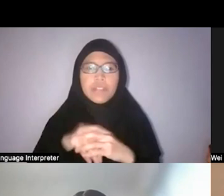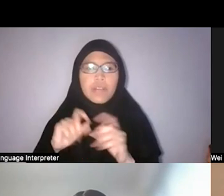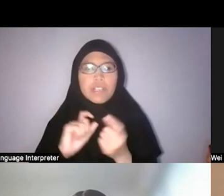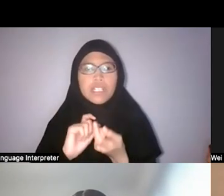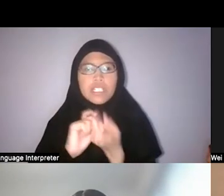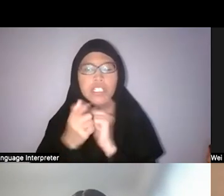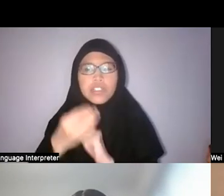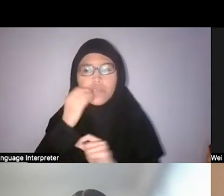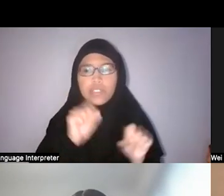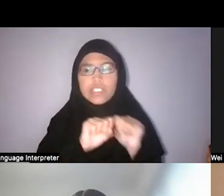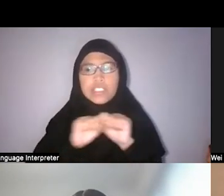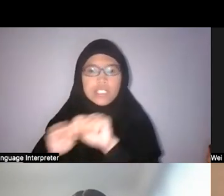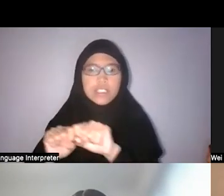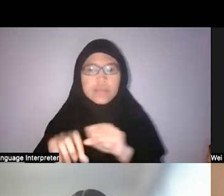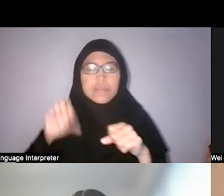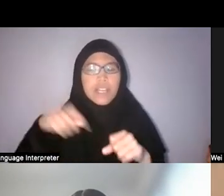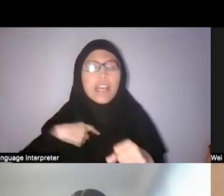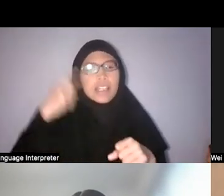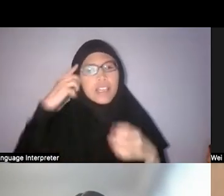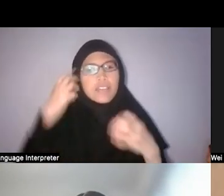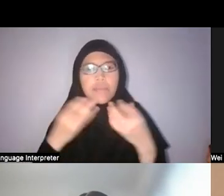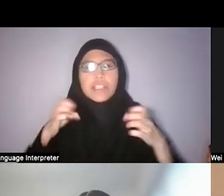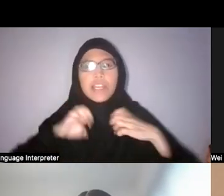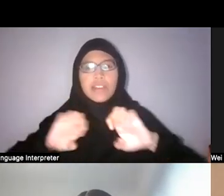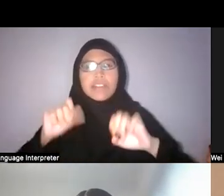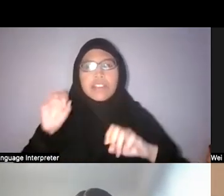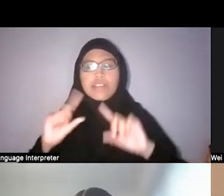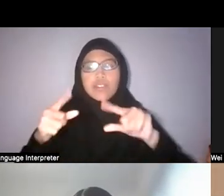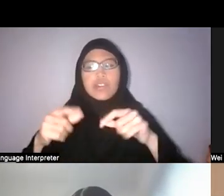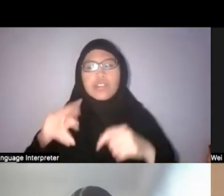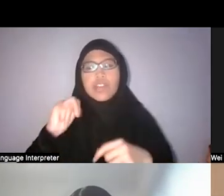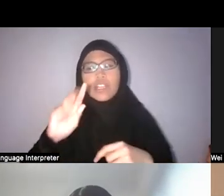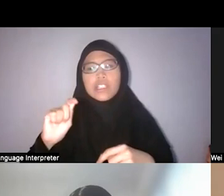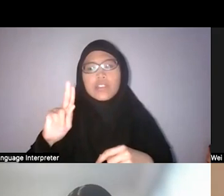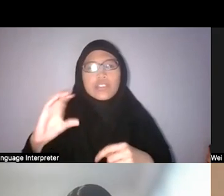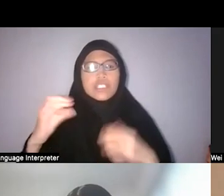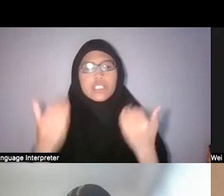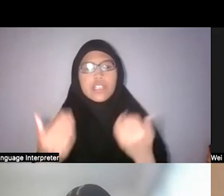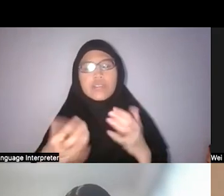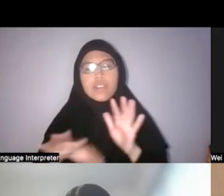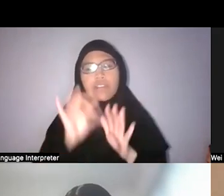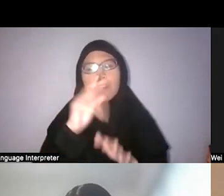Yeah I think that there are a lot of efforts, like for example if you go to NTUC now you can find kale and so on and so forth,